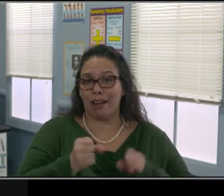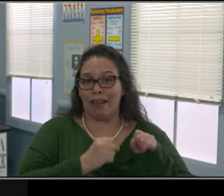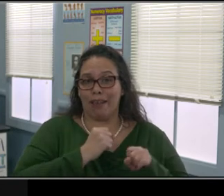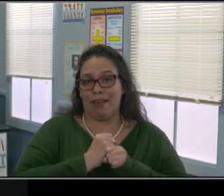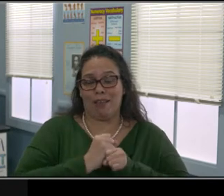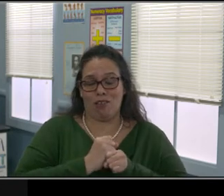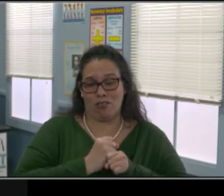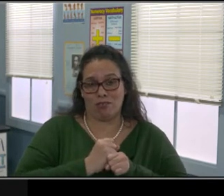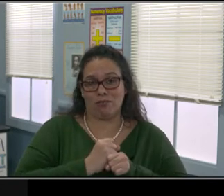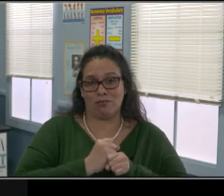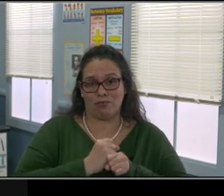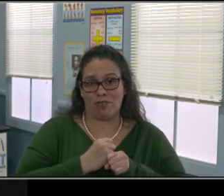Next slide, please.